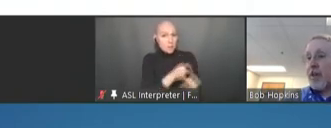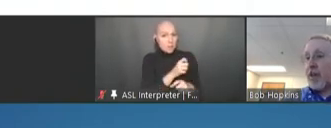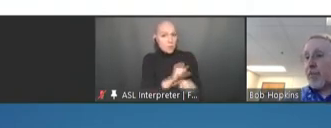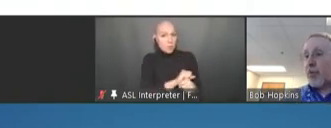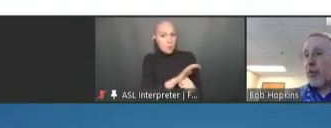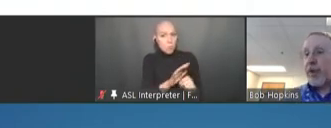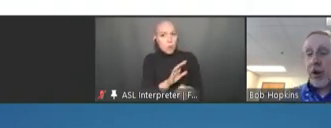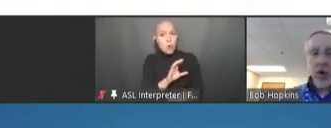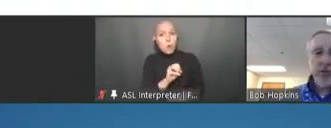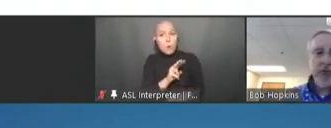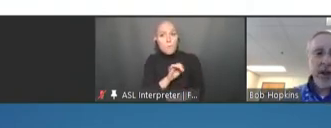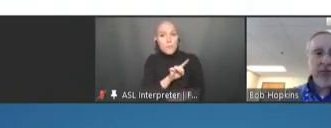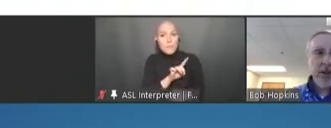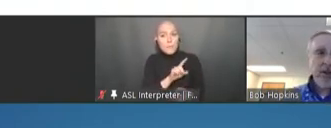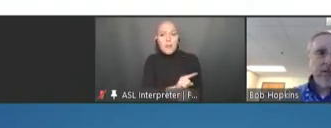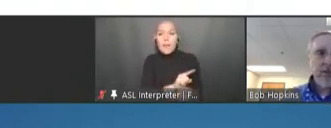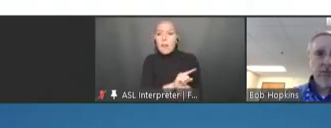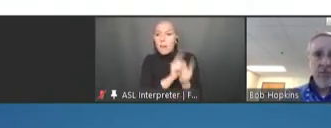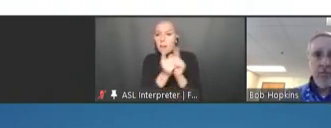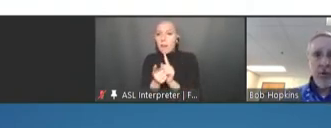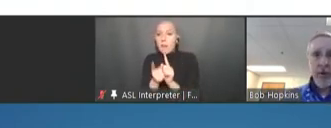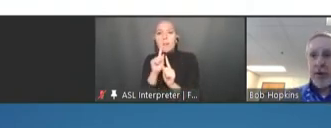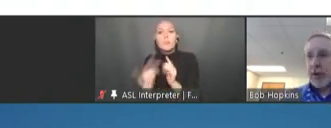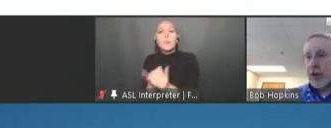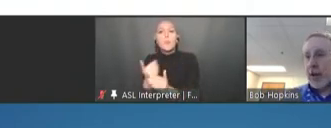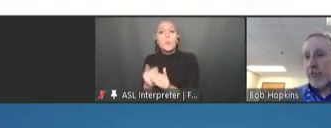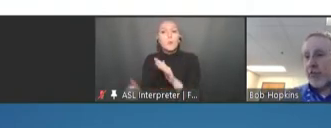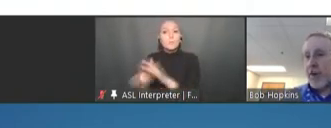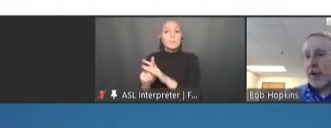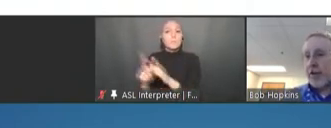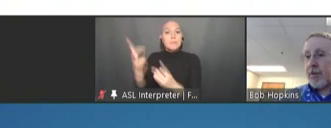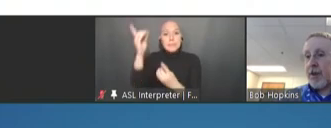improving our current vaccines -- and what immediately comes to mind to me